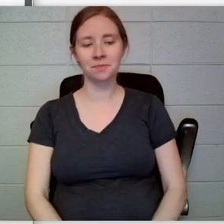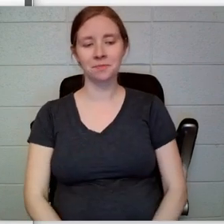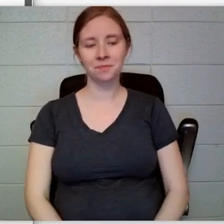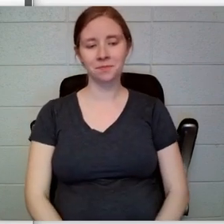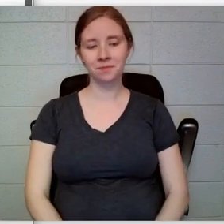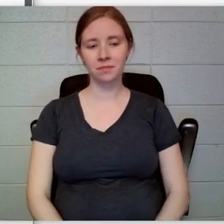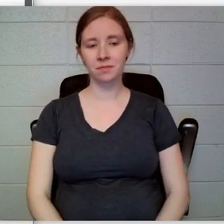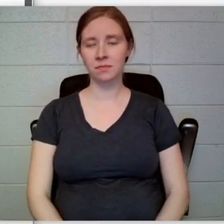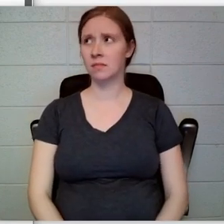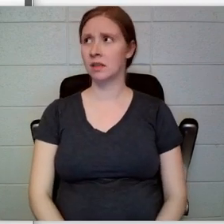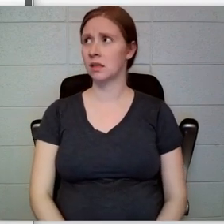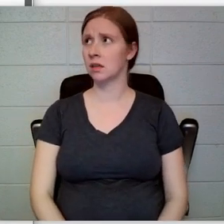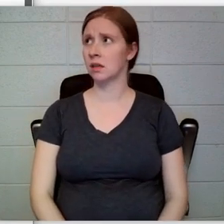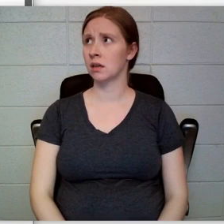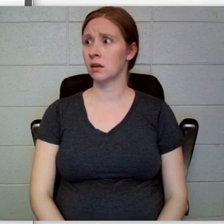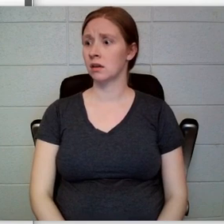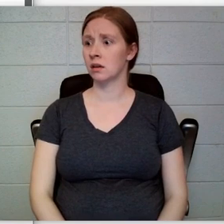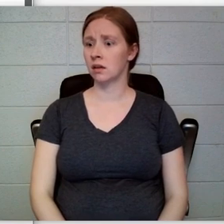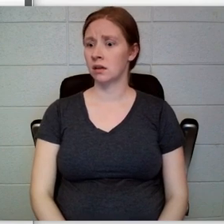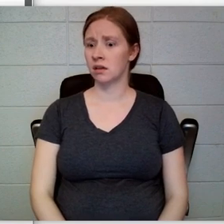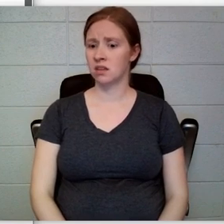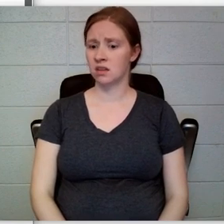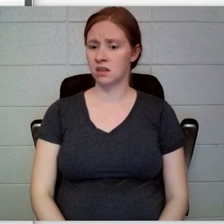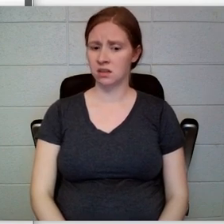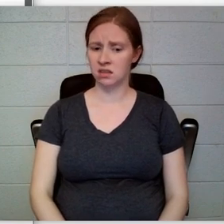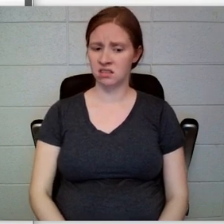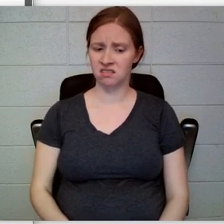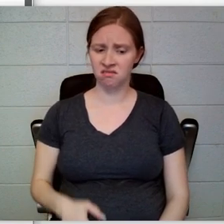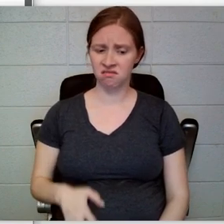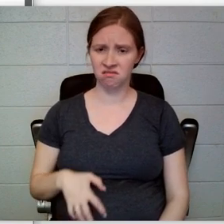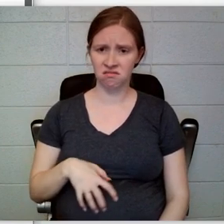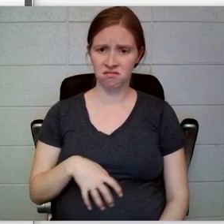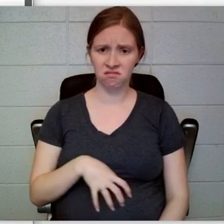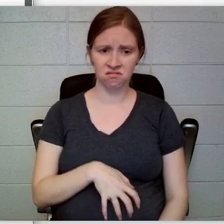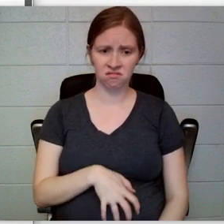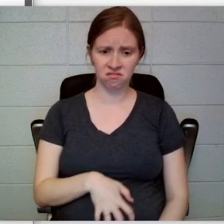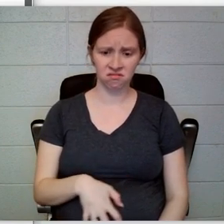Violet felt her oatmeal and raspberries shift around in her stomach as if she had